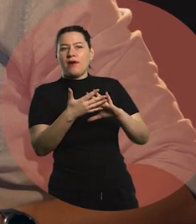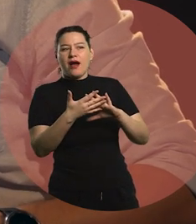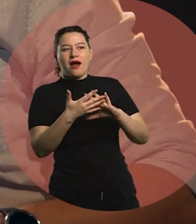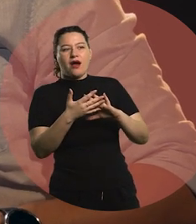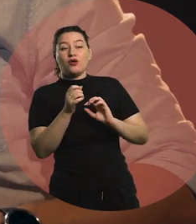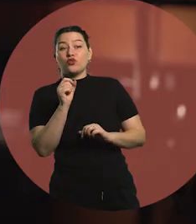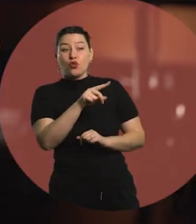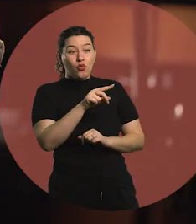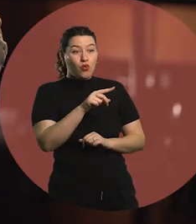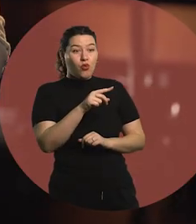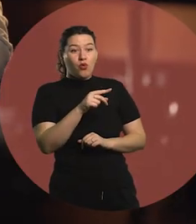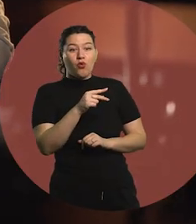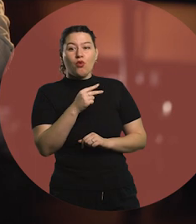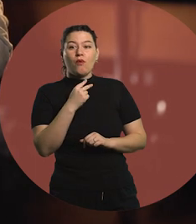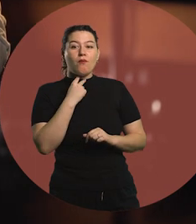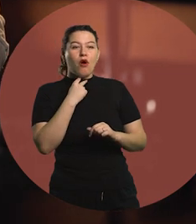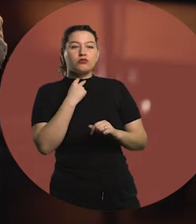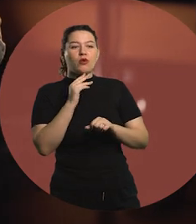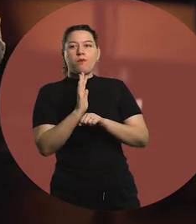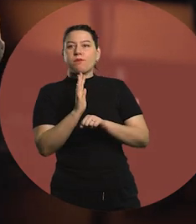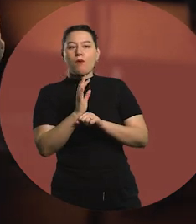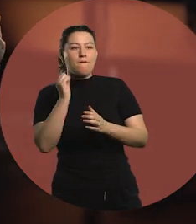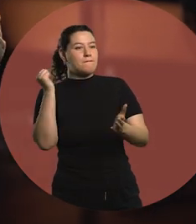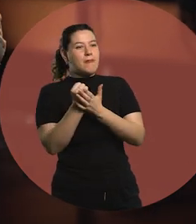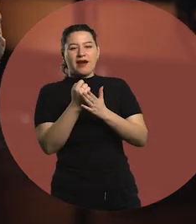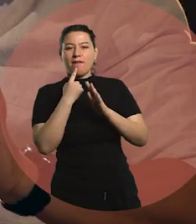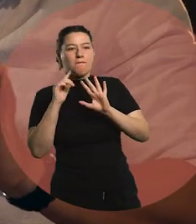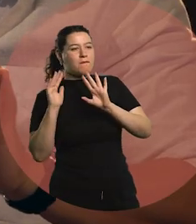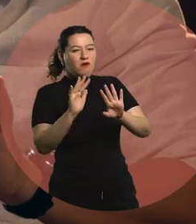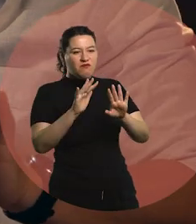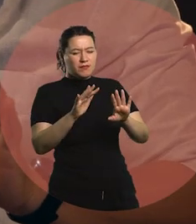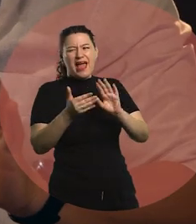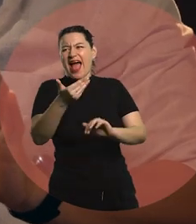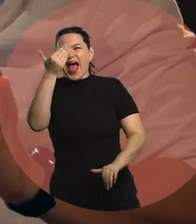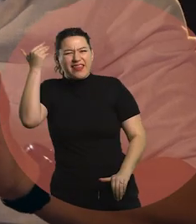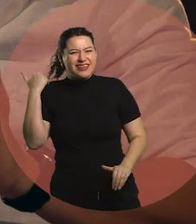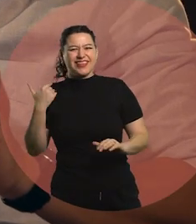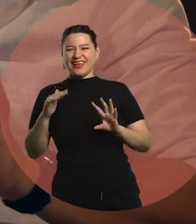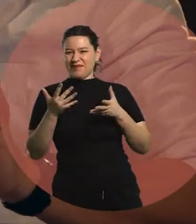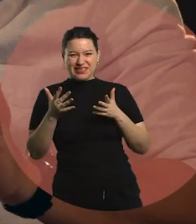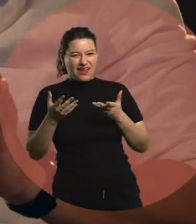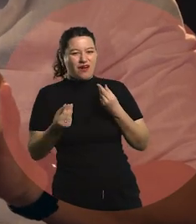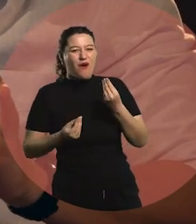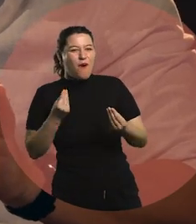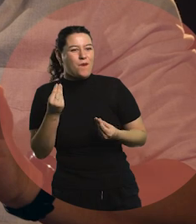How was the path to get to that voice? What went on in that Gustavo? How did he manage to develop